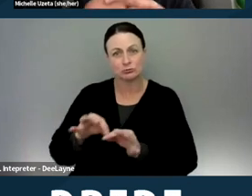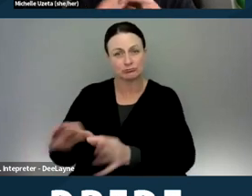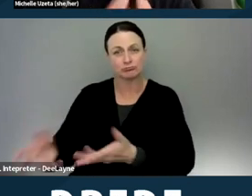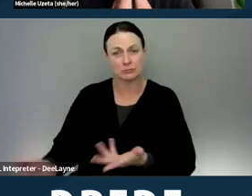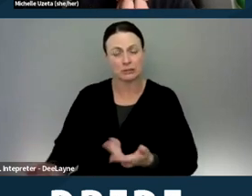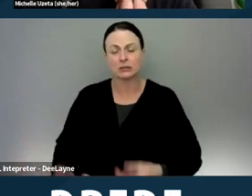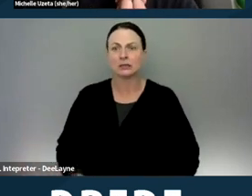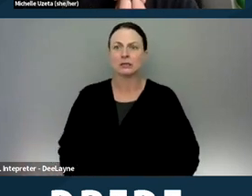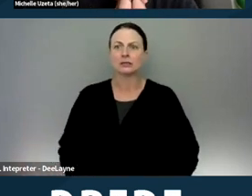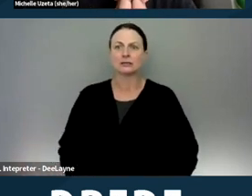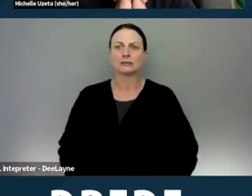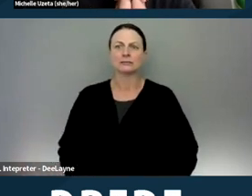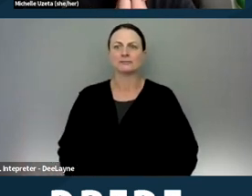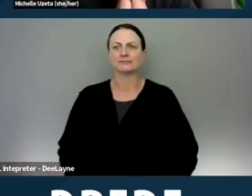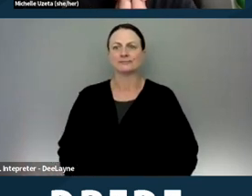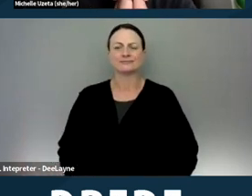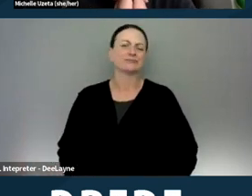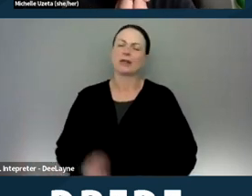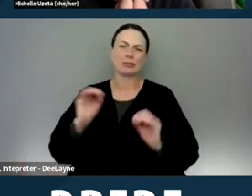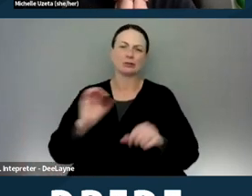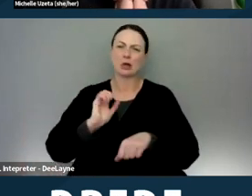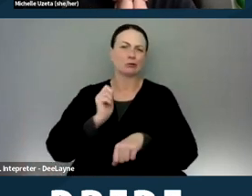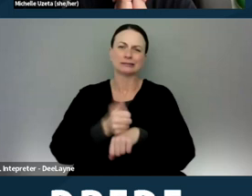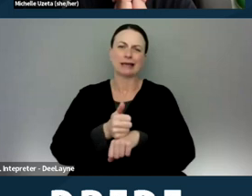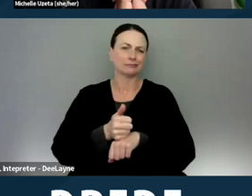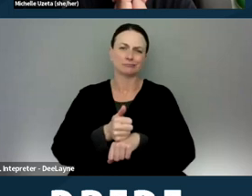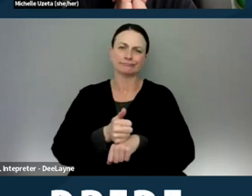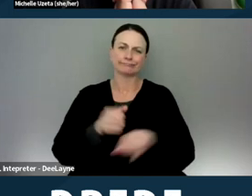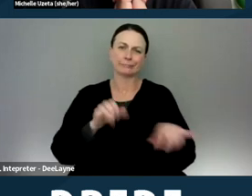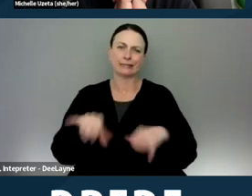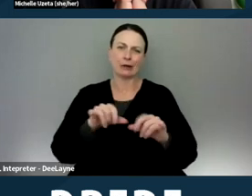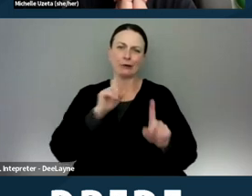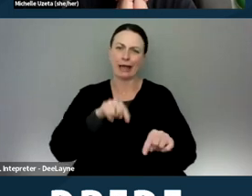As I know there's no set answer to this. It's really trying to get the housing provider